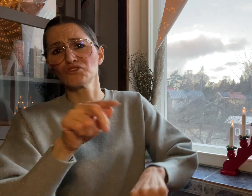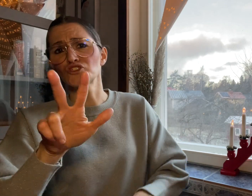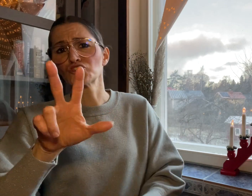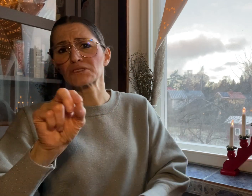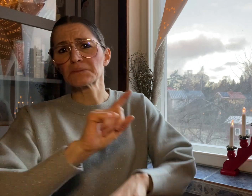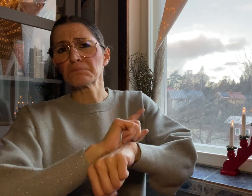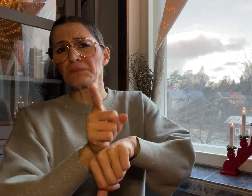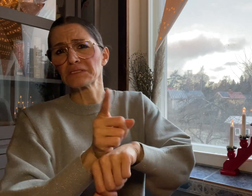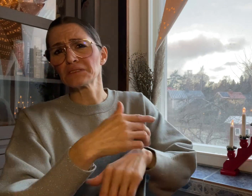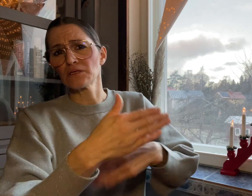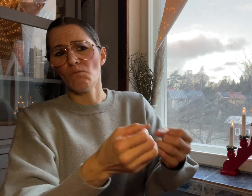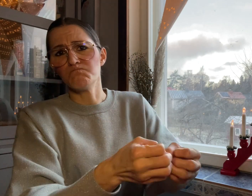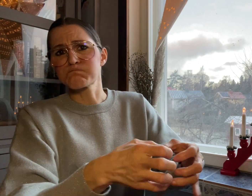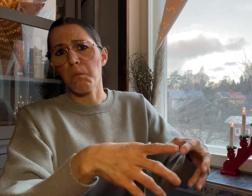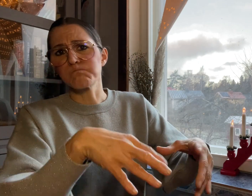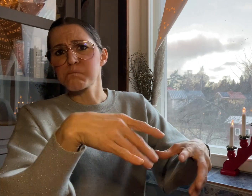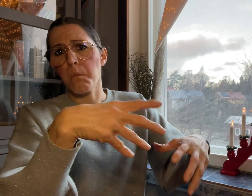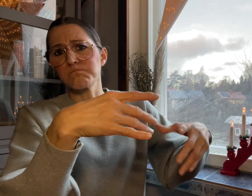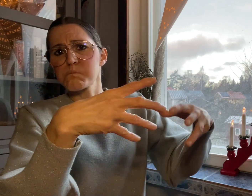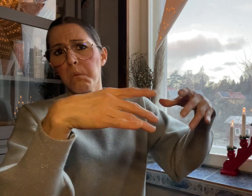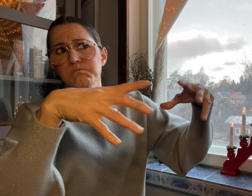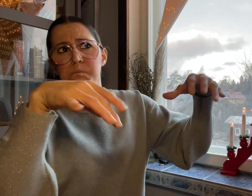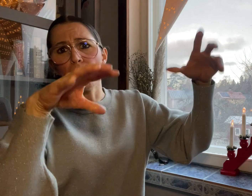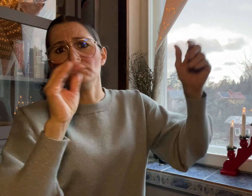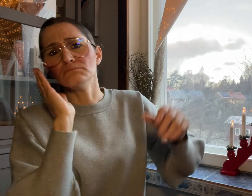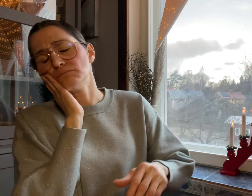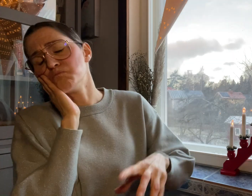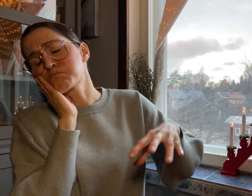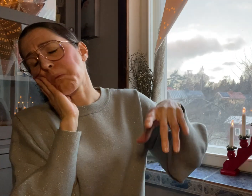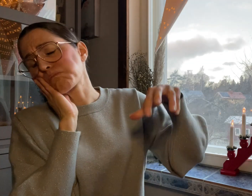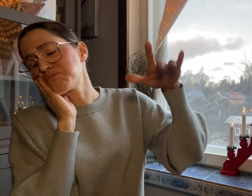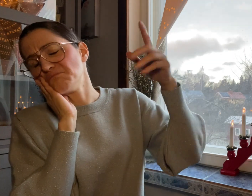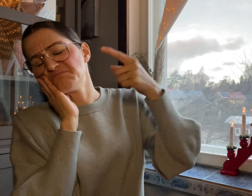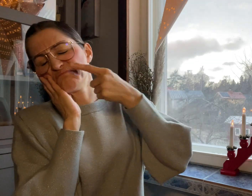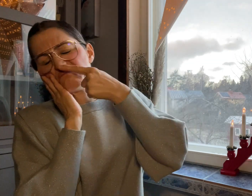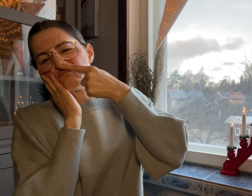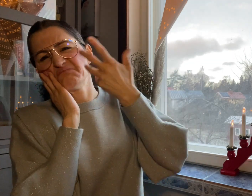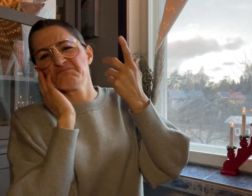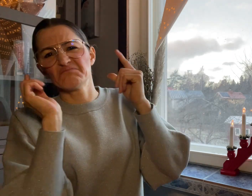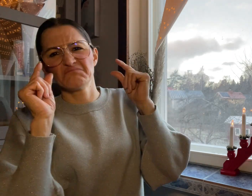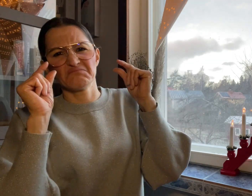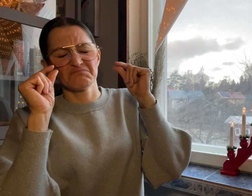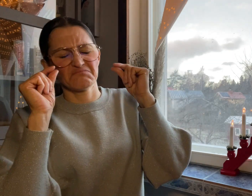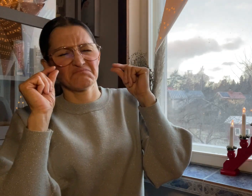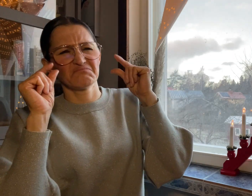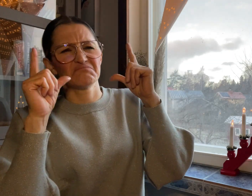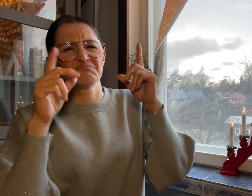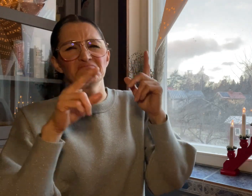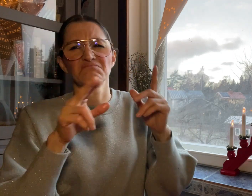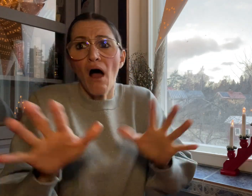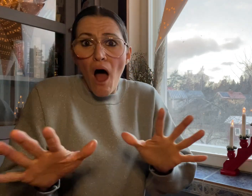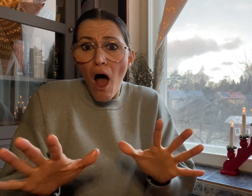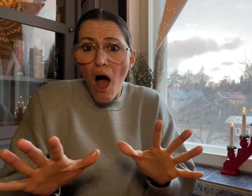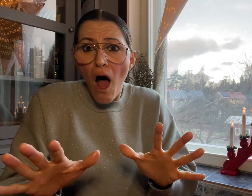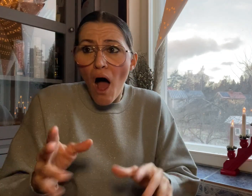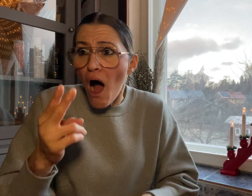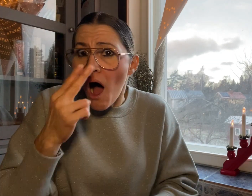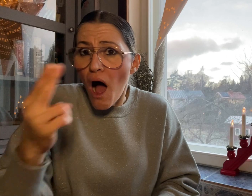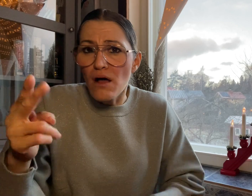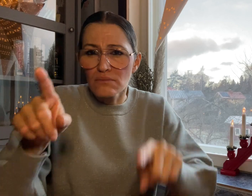building. After waking up, they were surprised to see